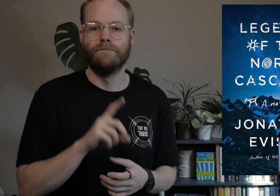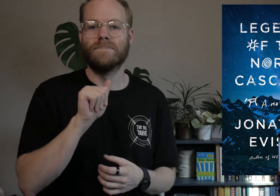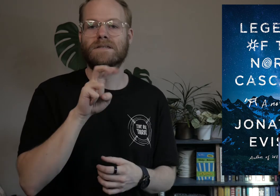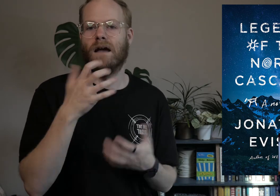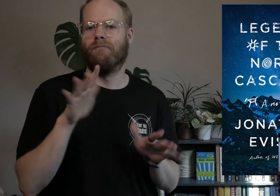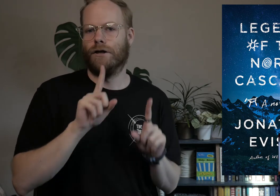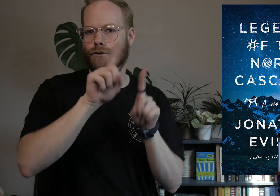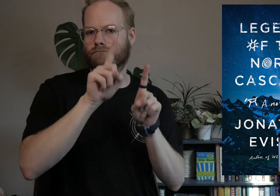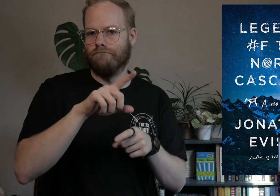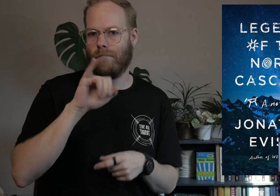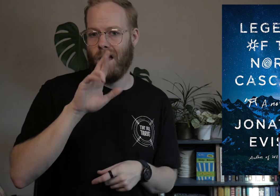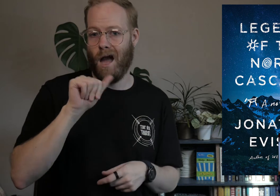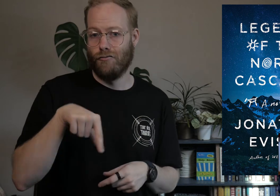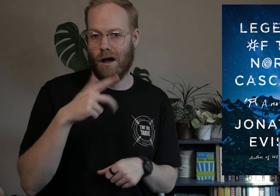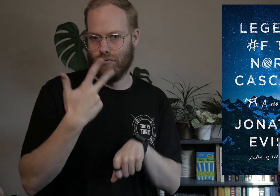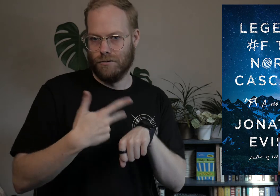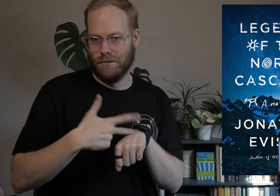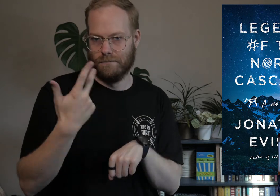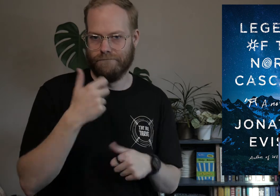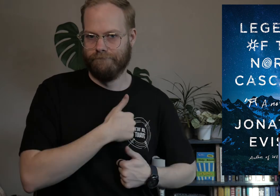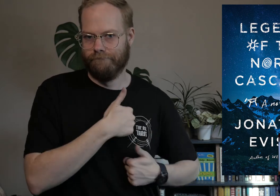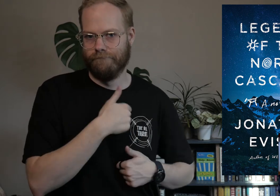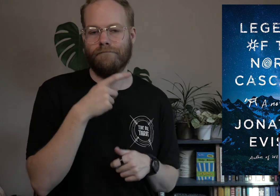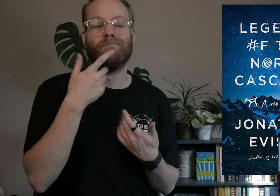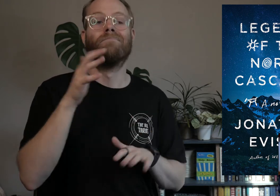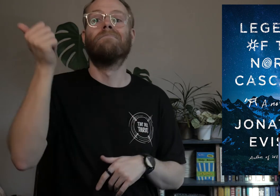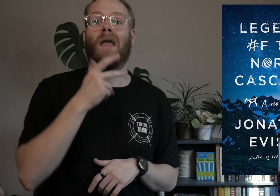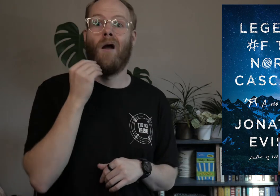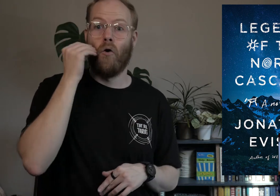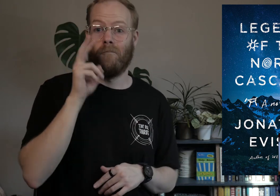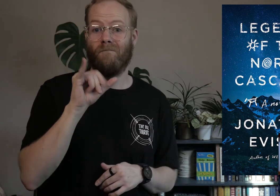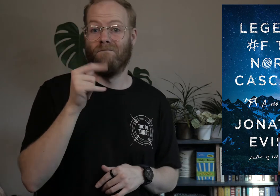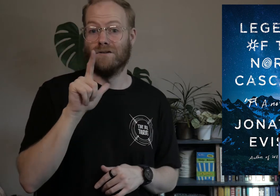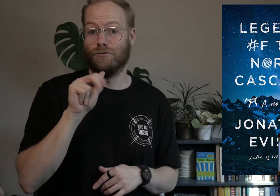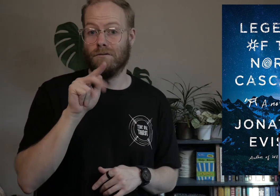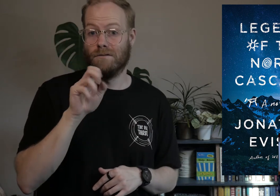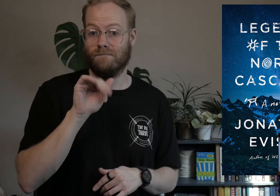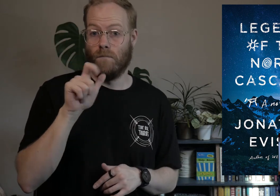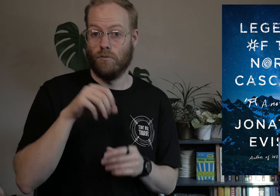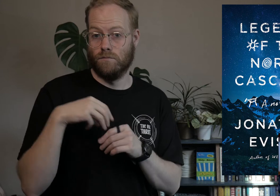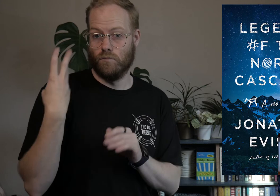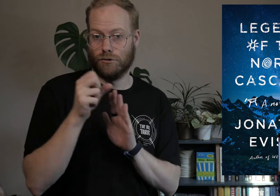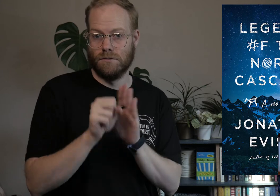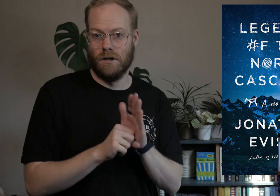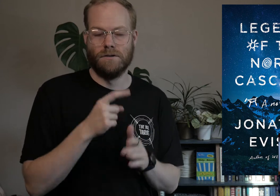Dave has served three tours in Iraq, and after coming home to Vigilante Falls in Washington state,